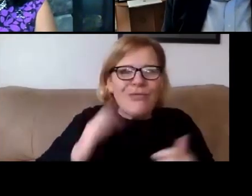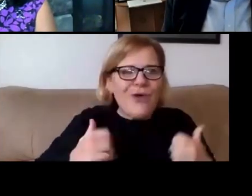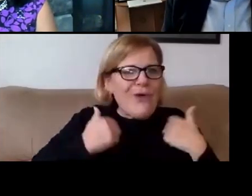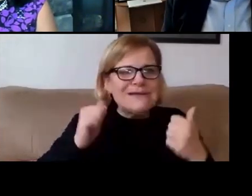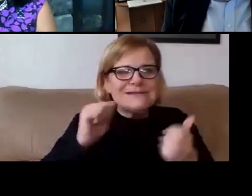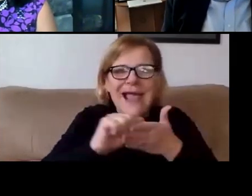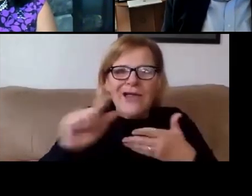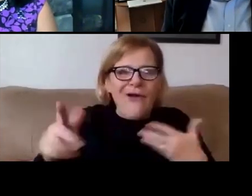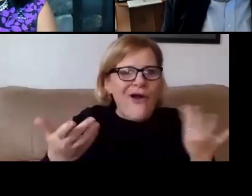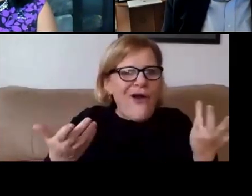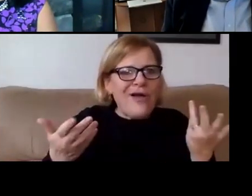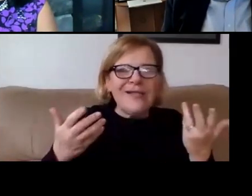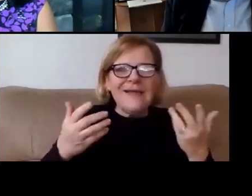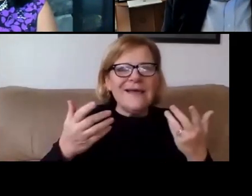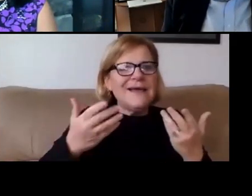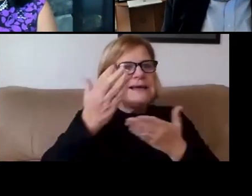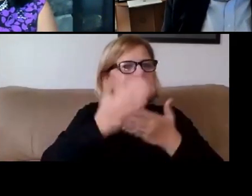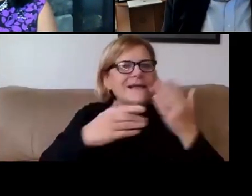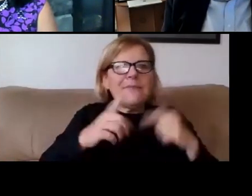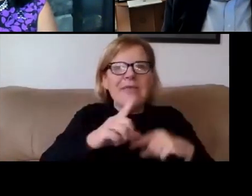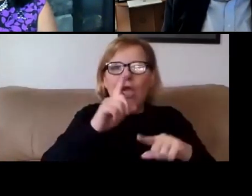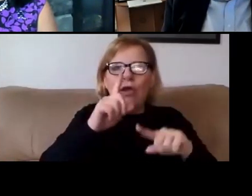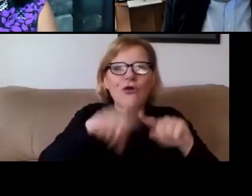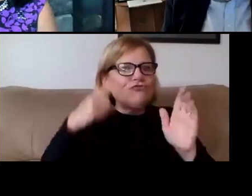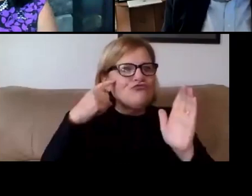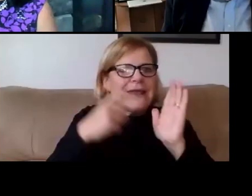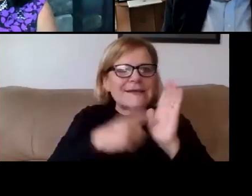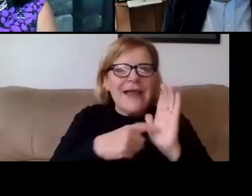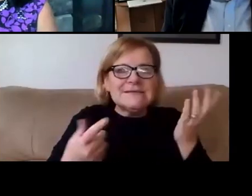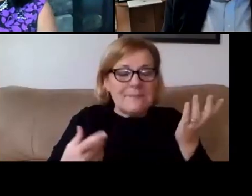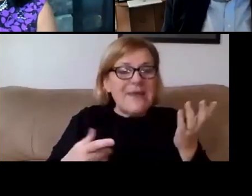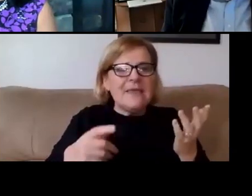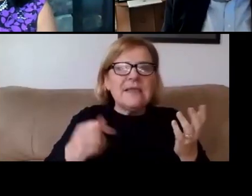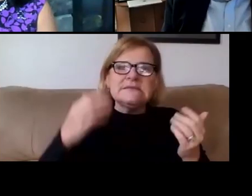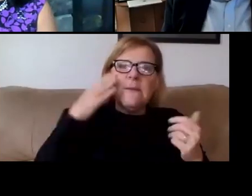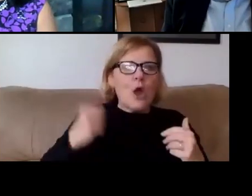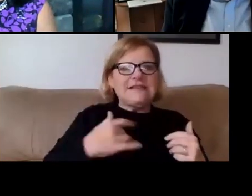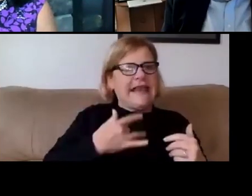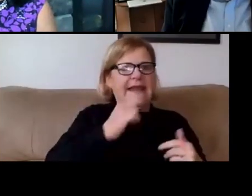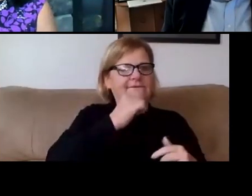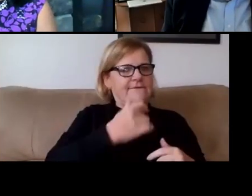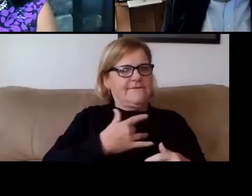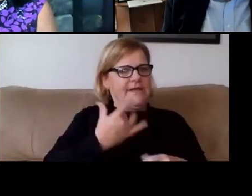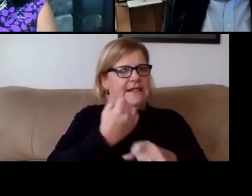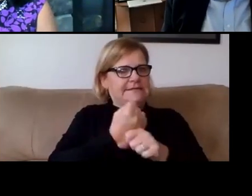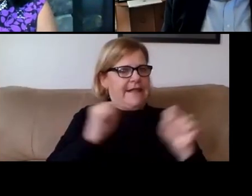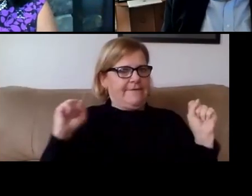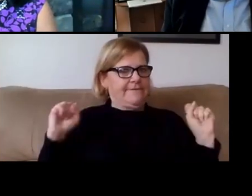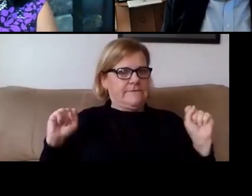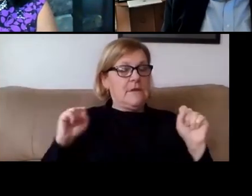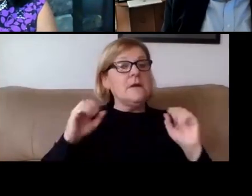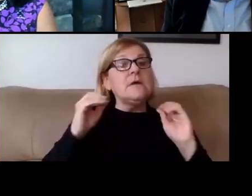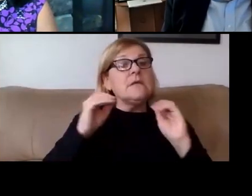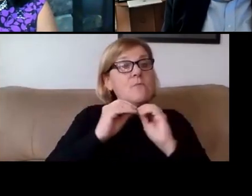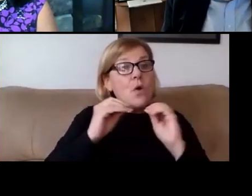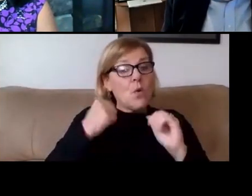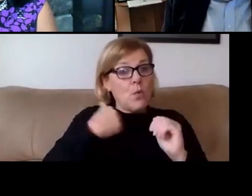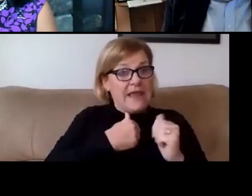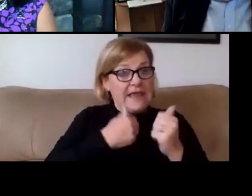They, in some cases, couldn't really recognize them and it's because they didn't feel safe. So the more we can increase safety